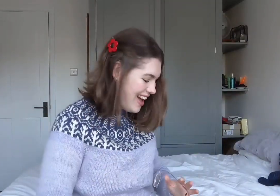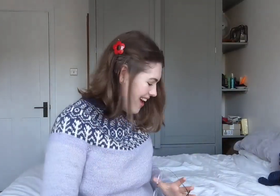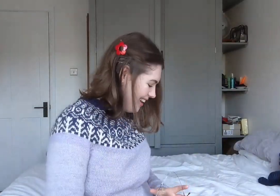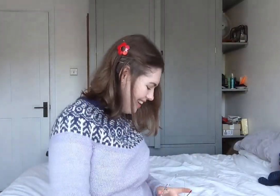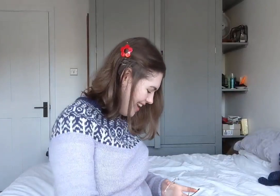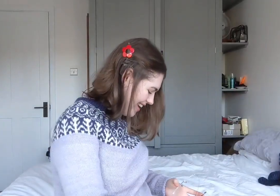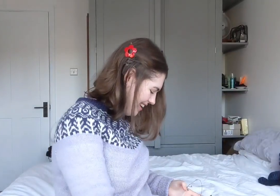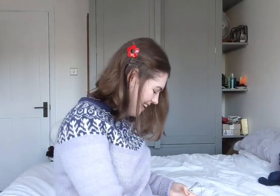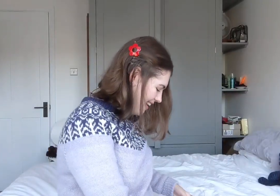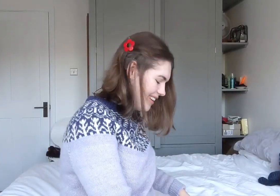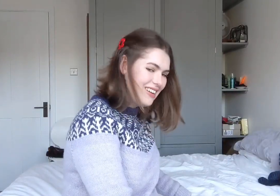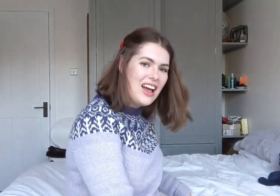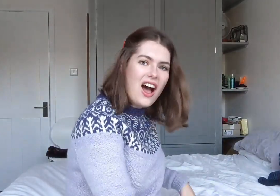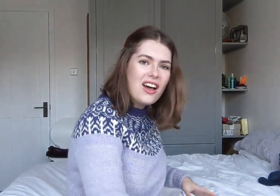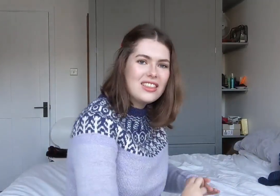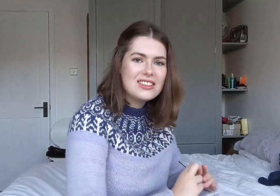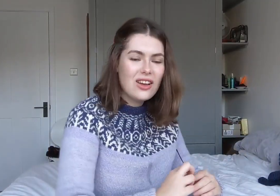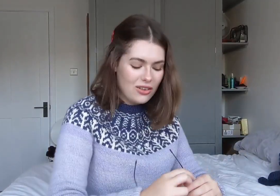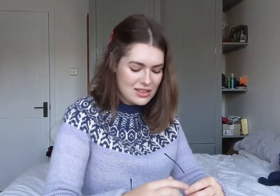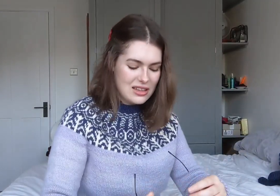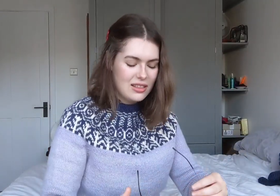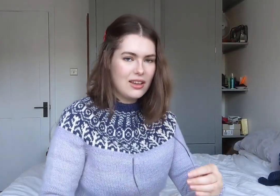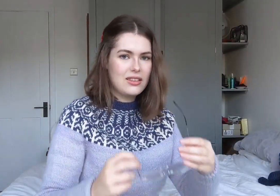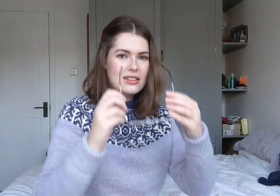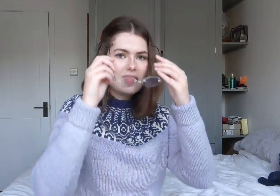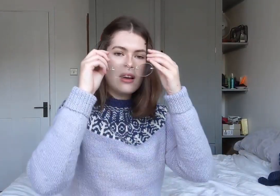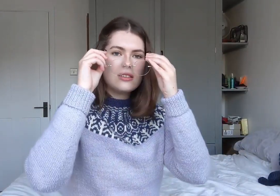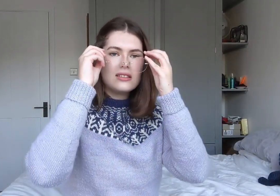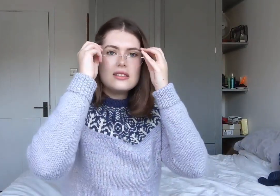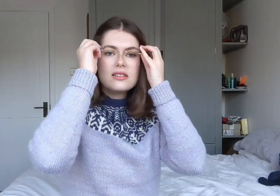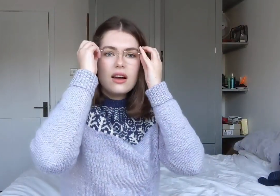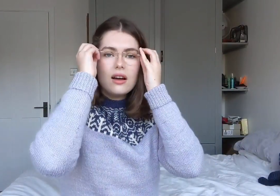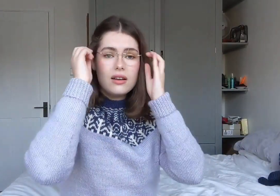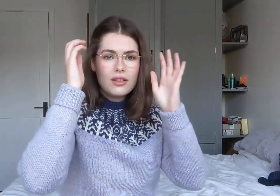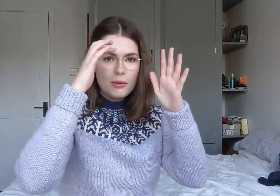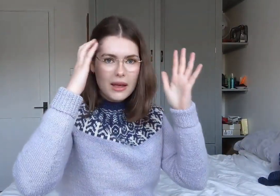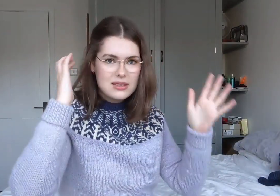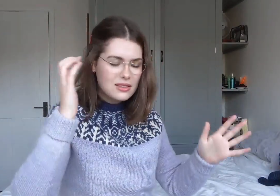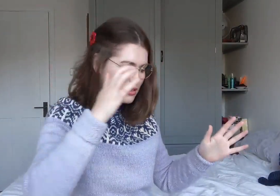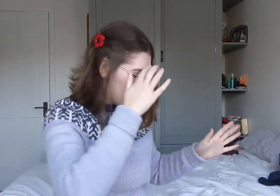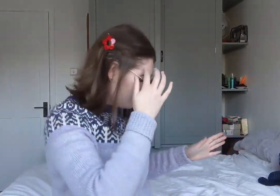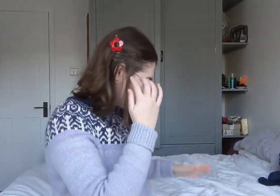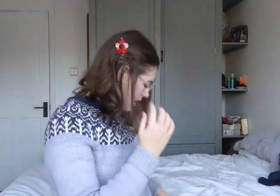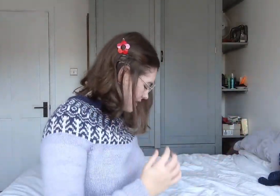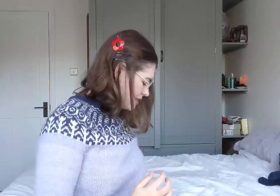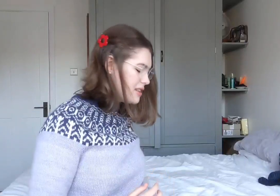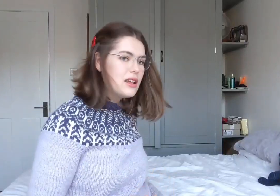Honestly though, these glasses are the best type of glasses.